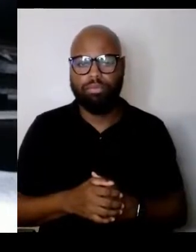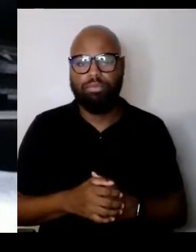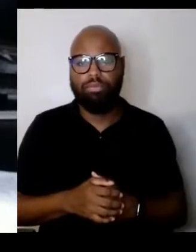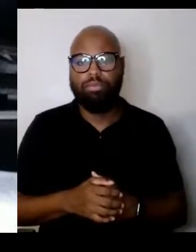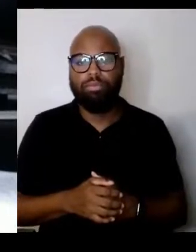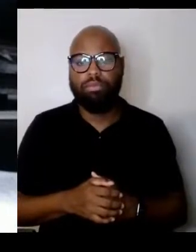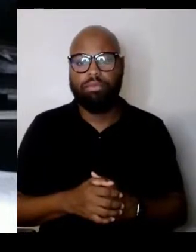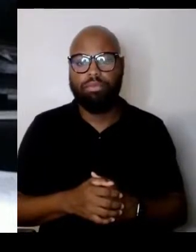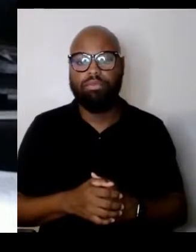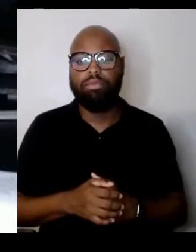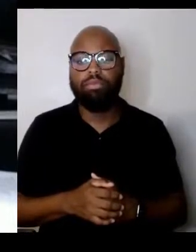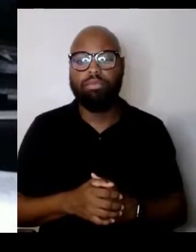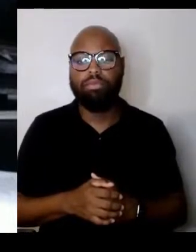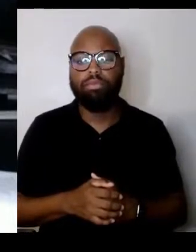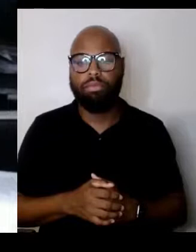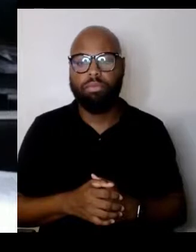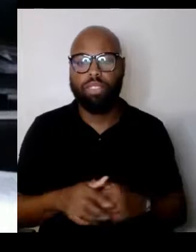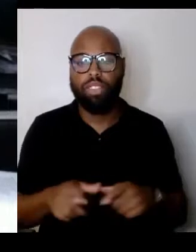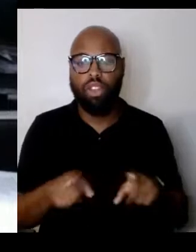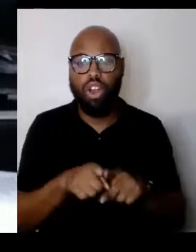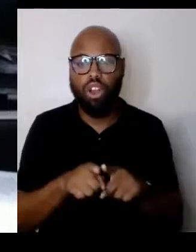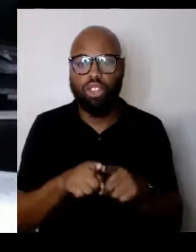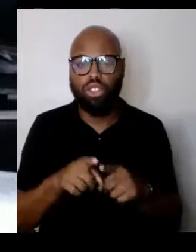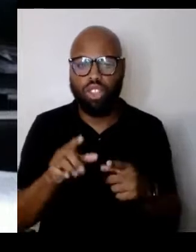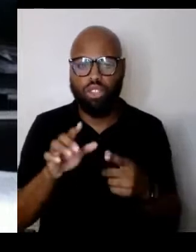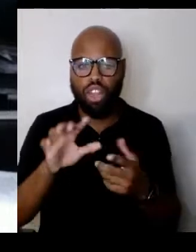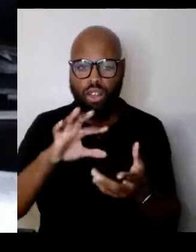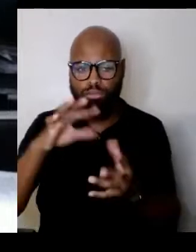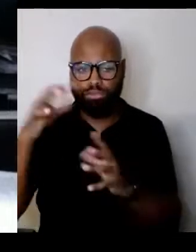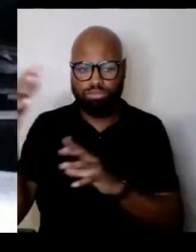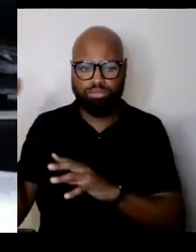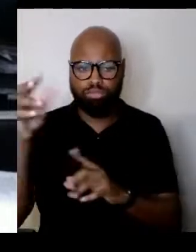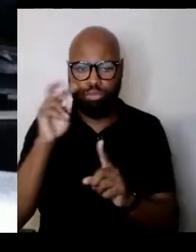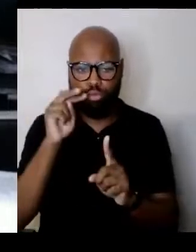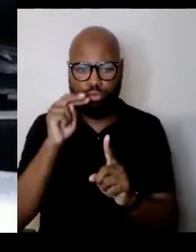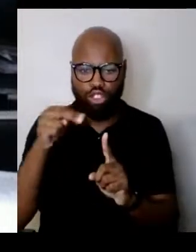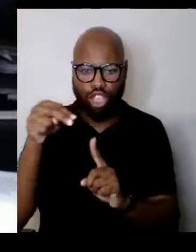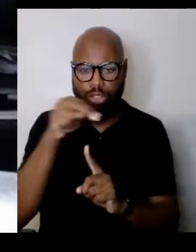you know, the distorted perception of themselves and the world.